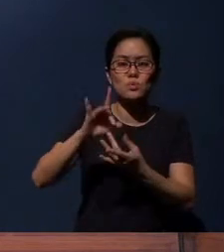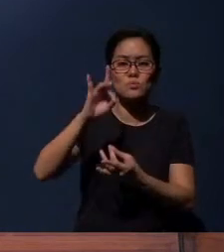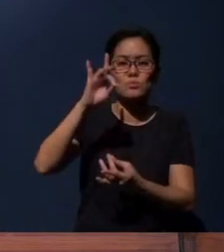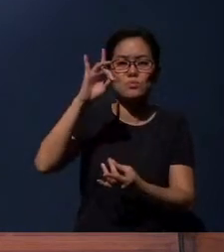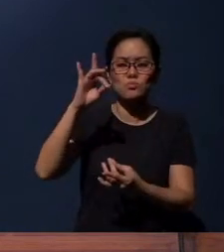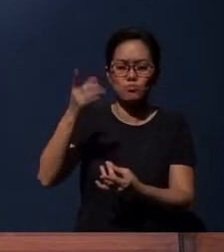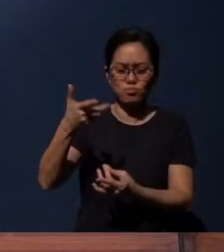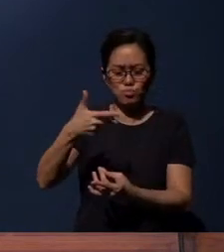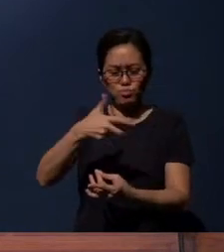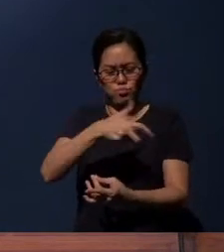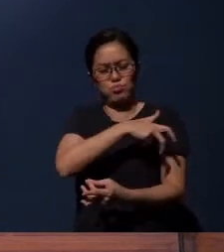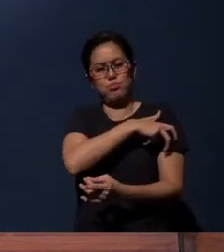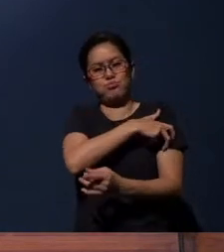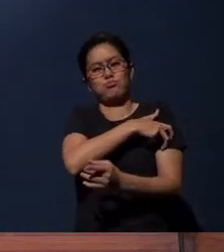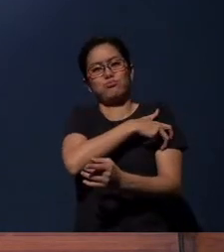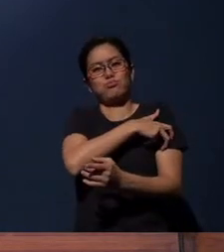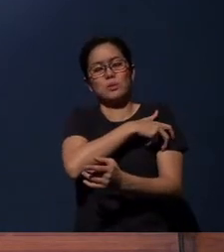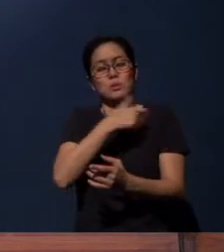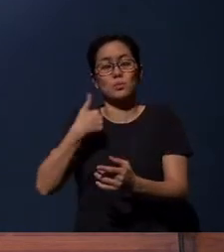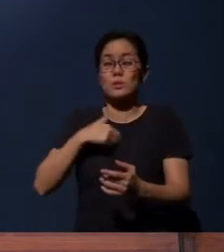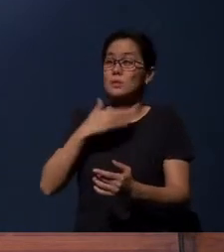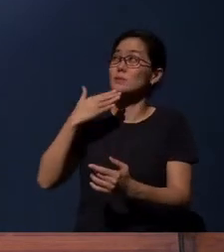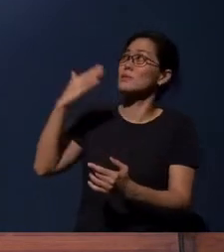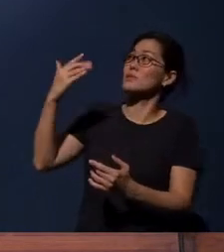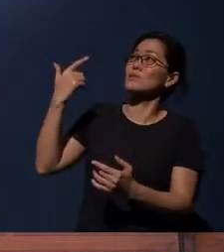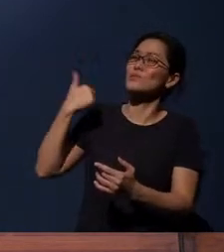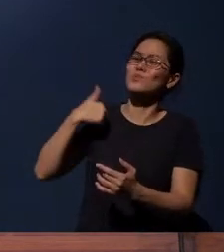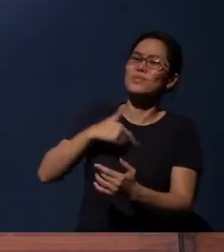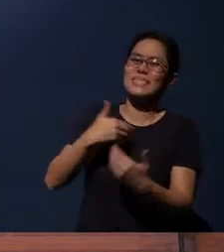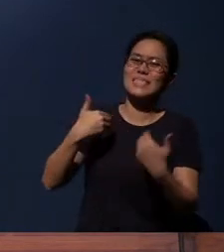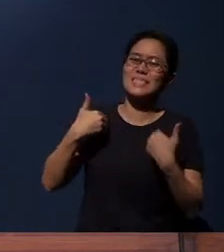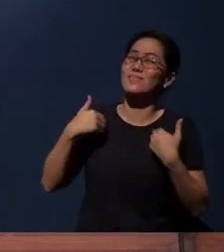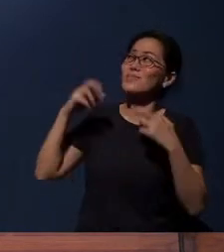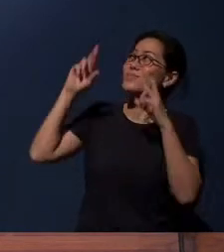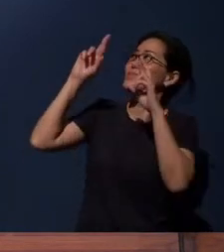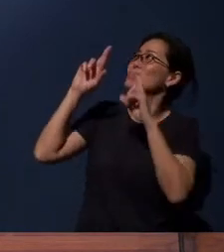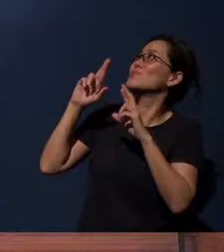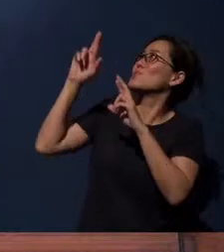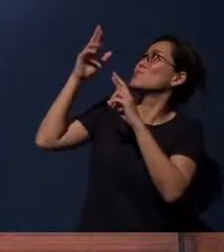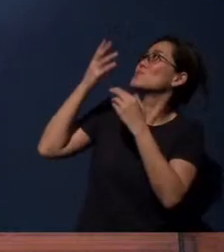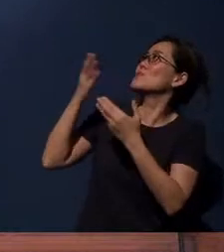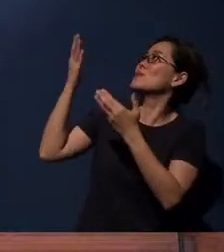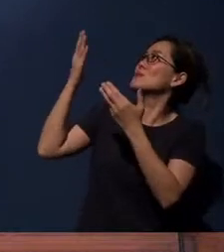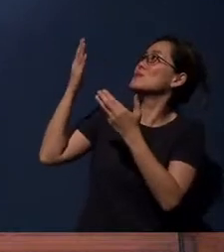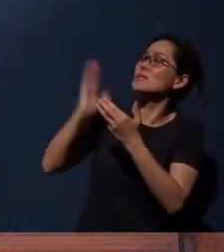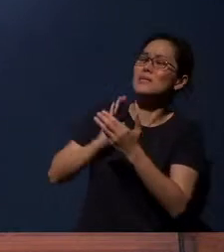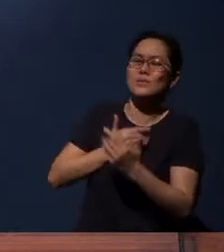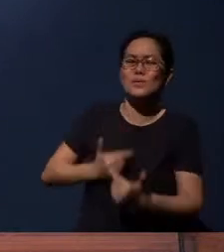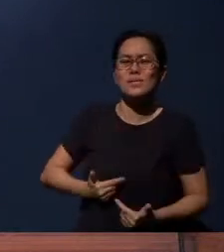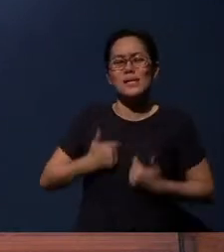We thank You that in You, we have hope that our lives become more and more,